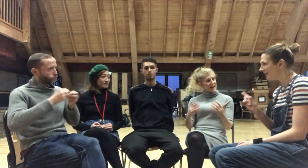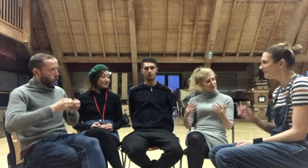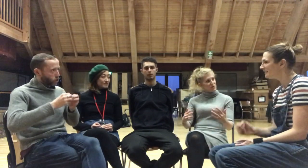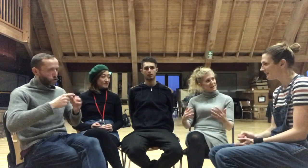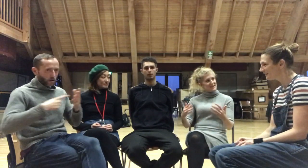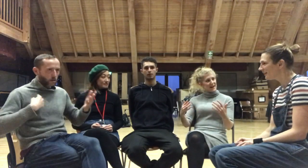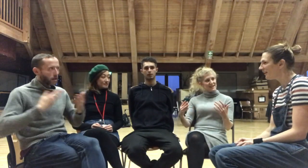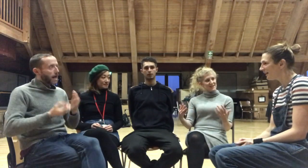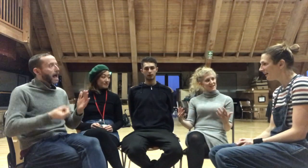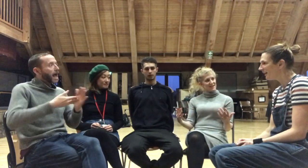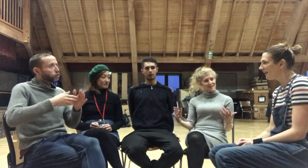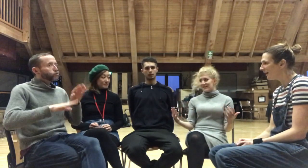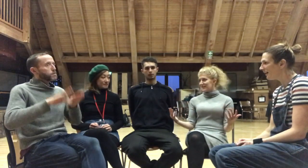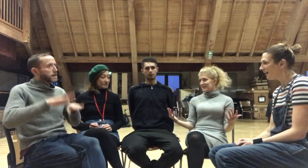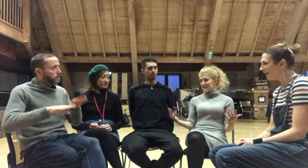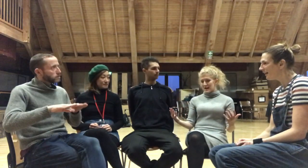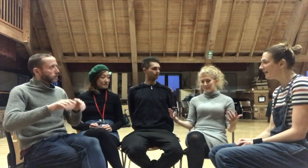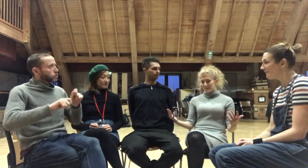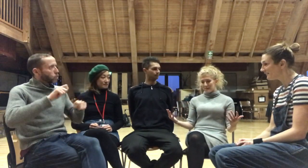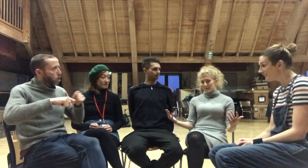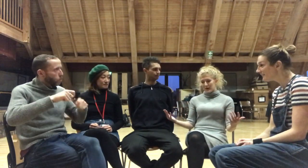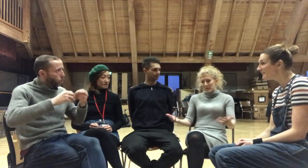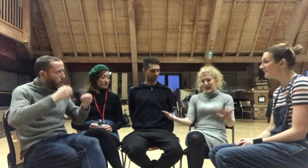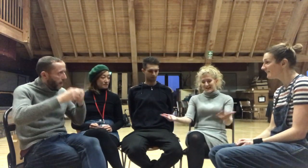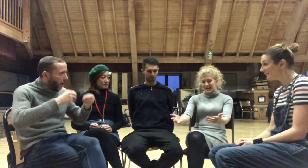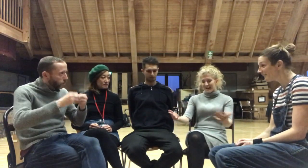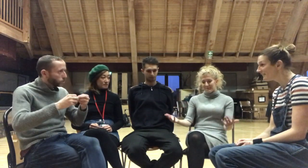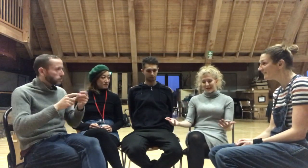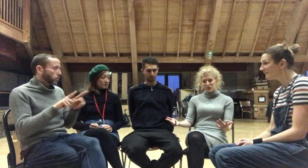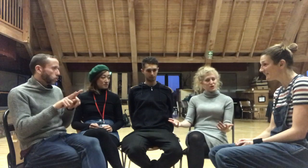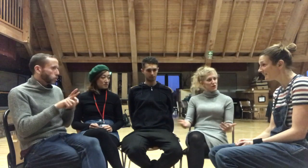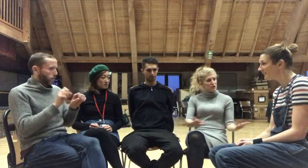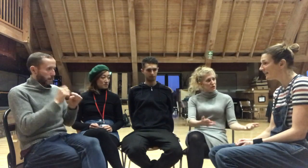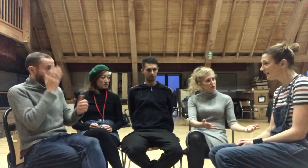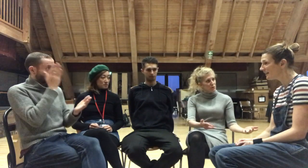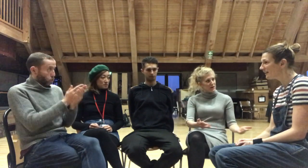extra beats that to; we had to kind of make sure that you knew where they were,